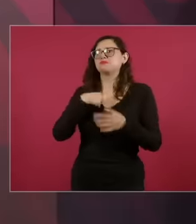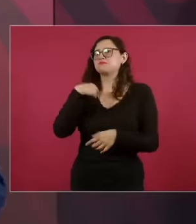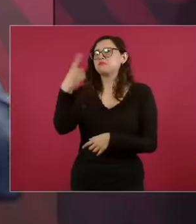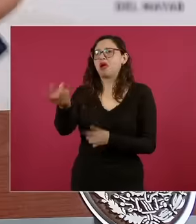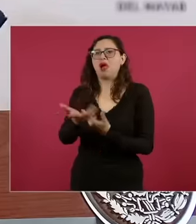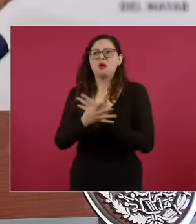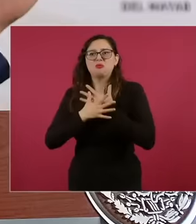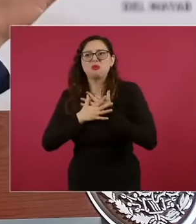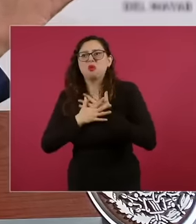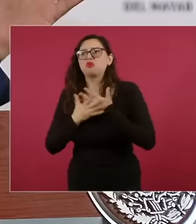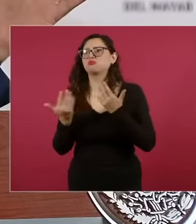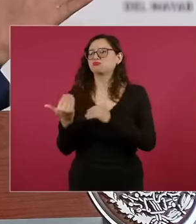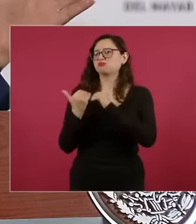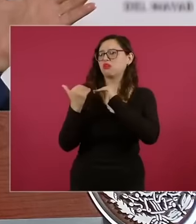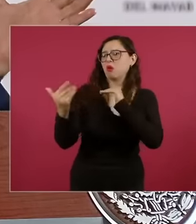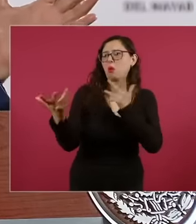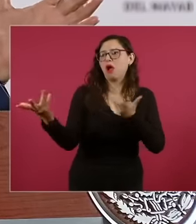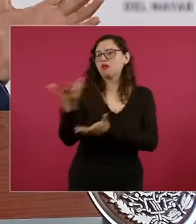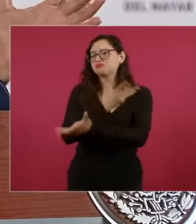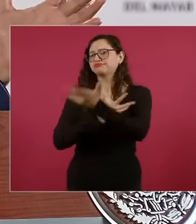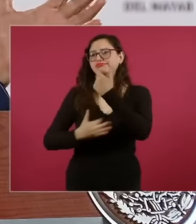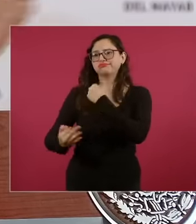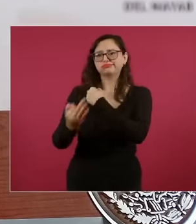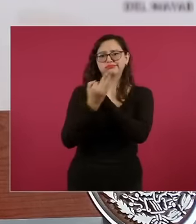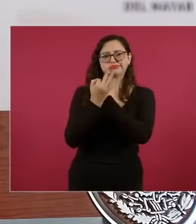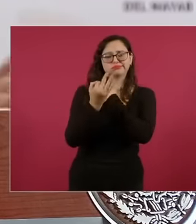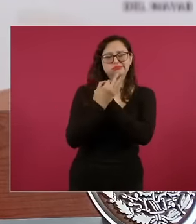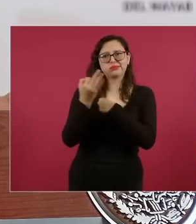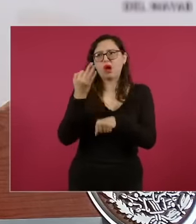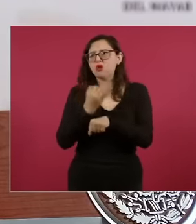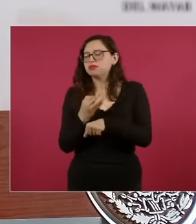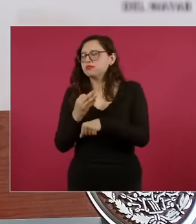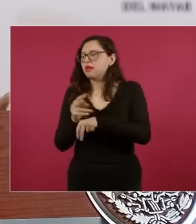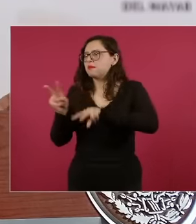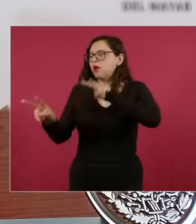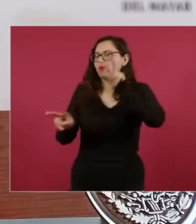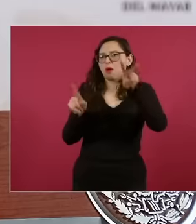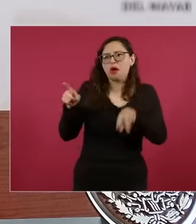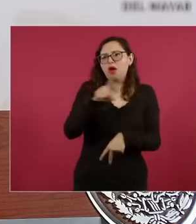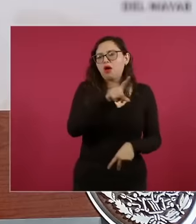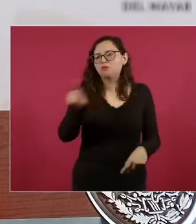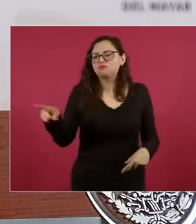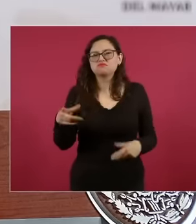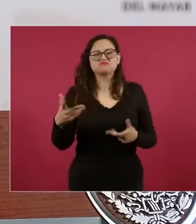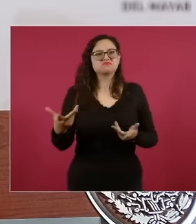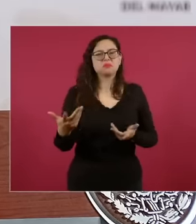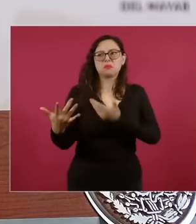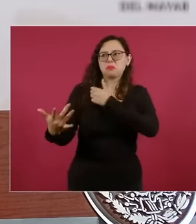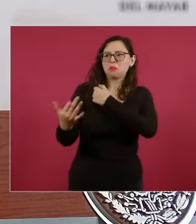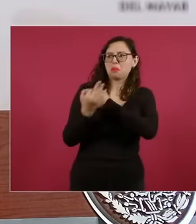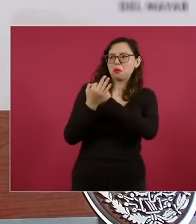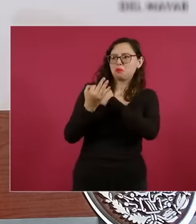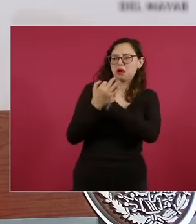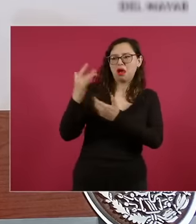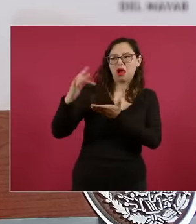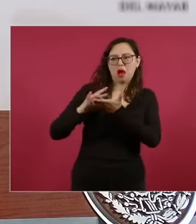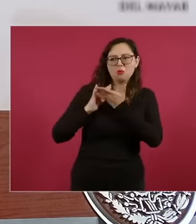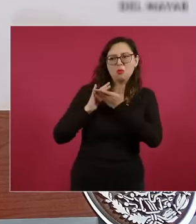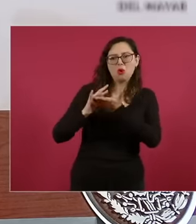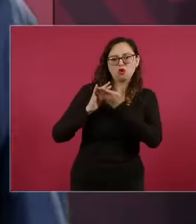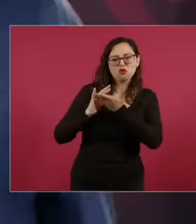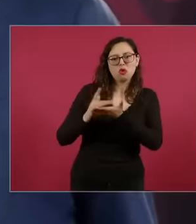I am very grateful and I have also always maintained that when you fight for a